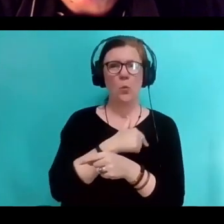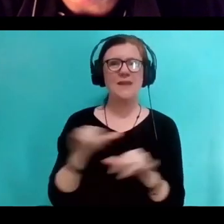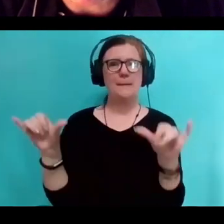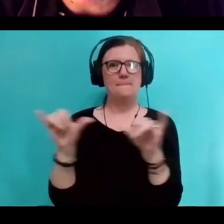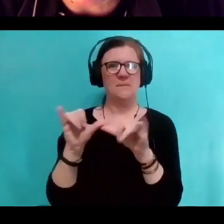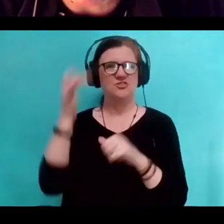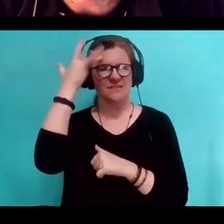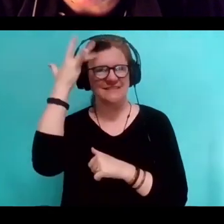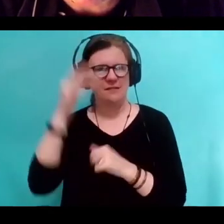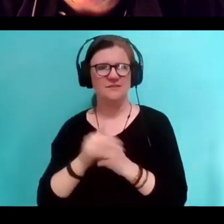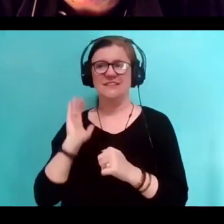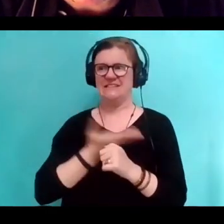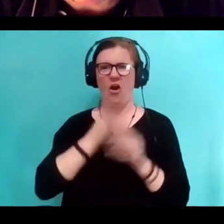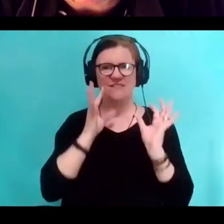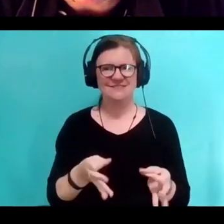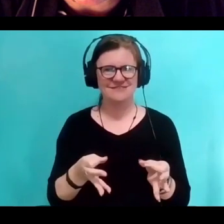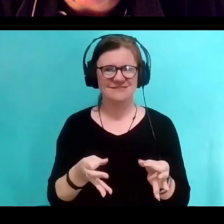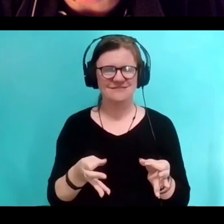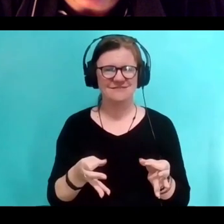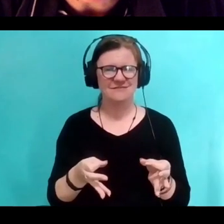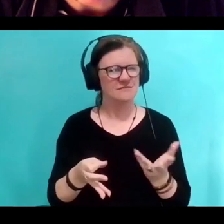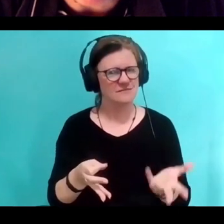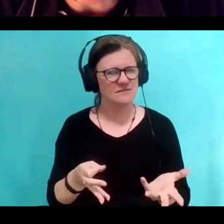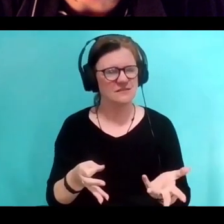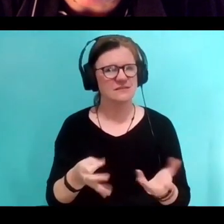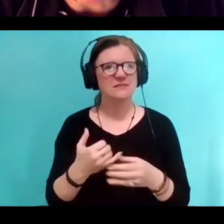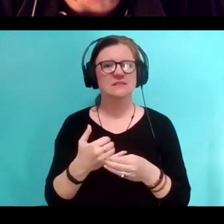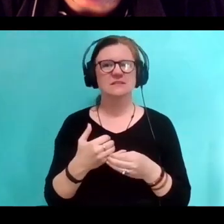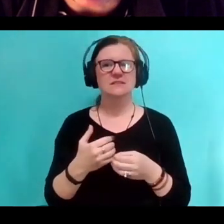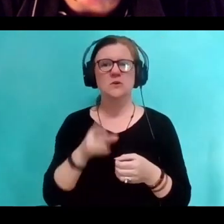We are generally pretty rubbish at understanding